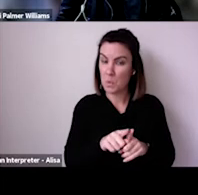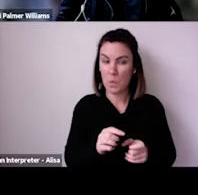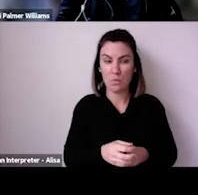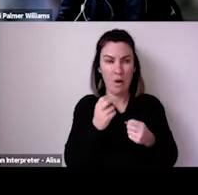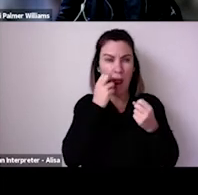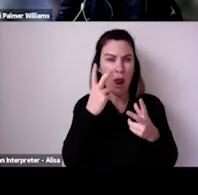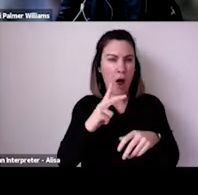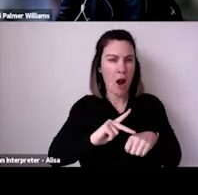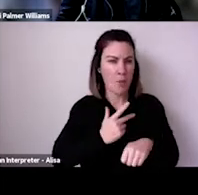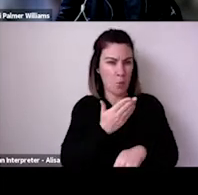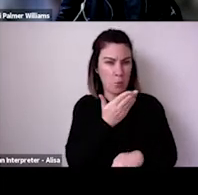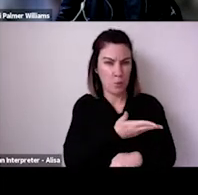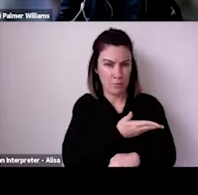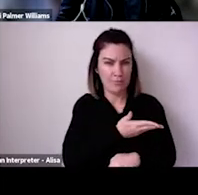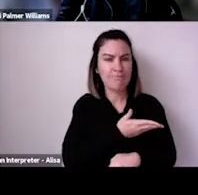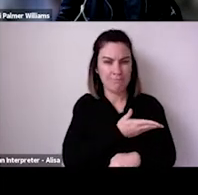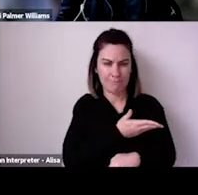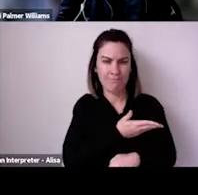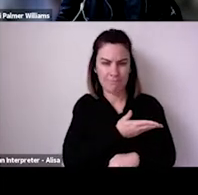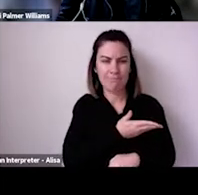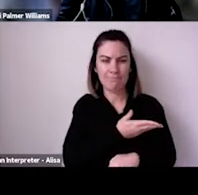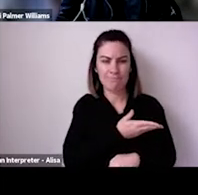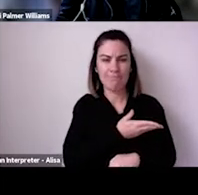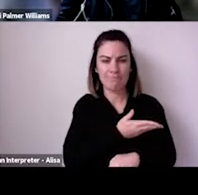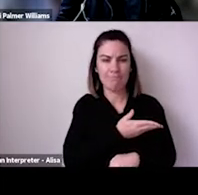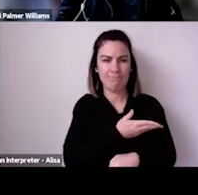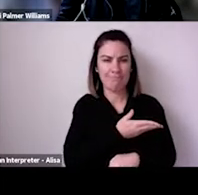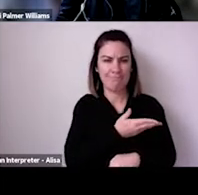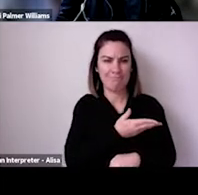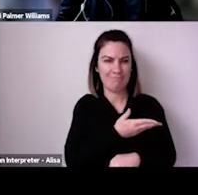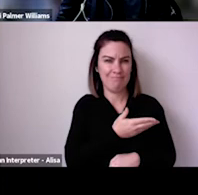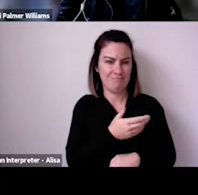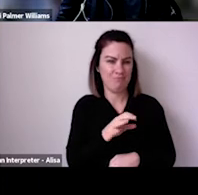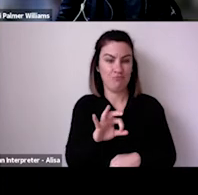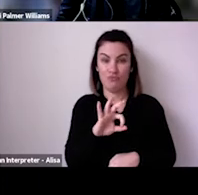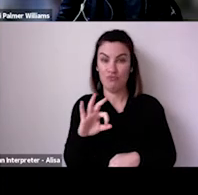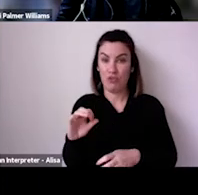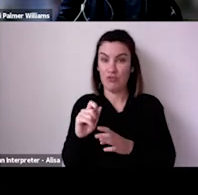and we've seen slightly lower rates of cooperation with vaccination in those cities, but never